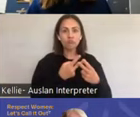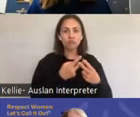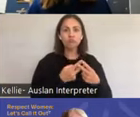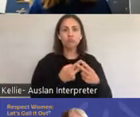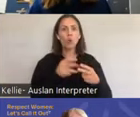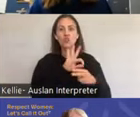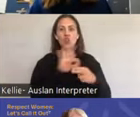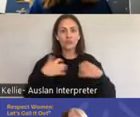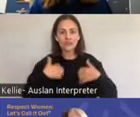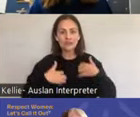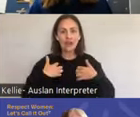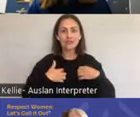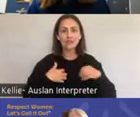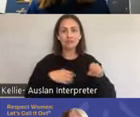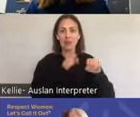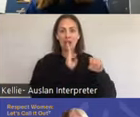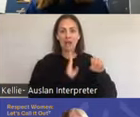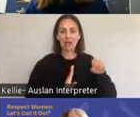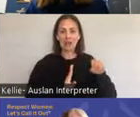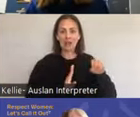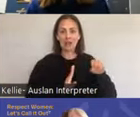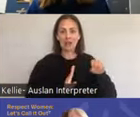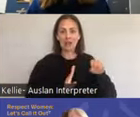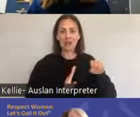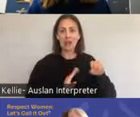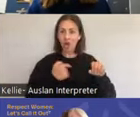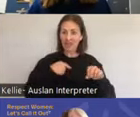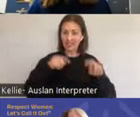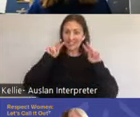And we actually know that when someone's actually a bit depressed the clitoris doesn't glow.